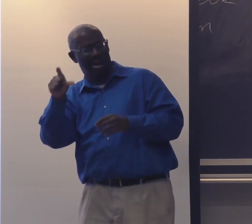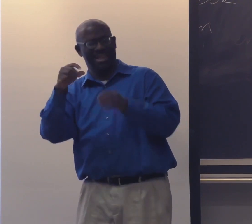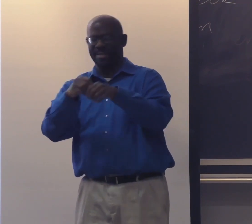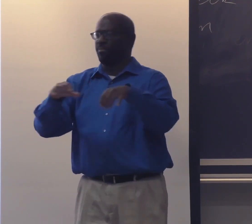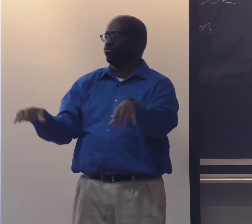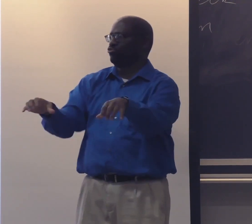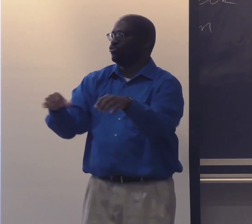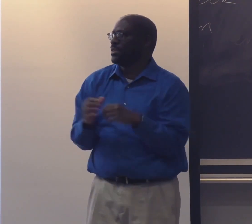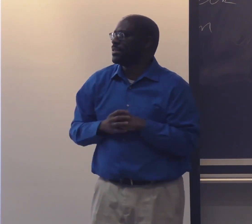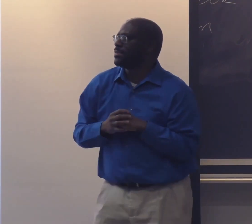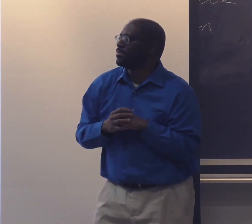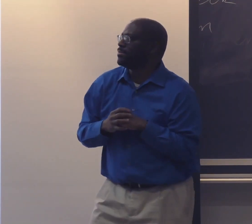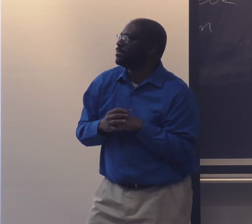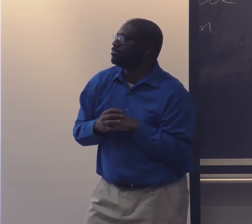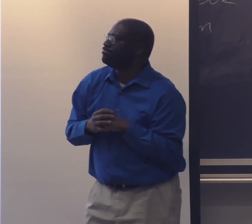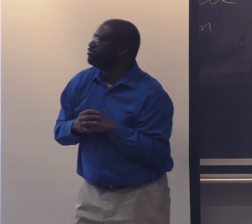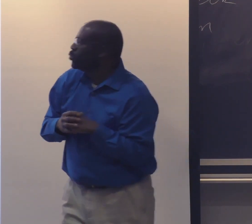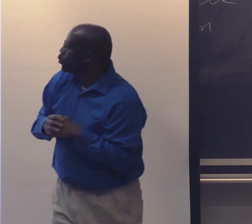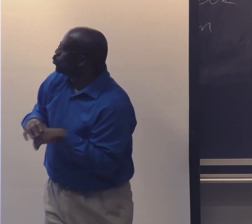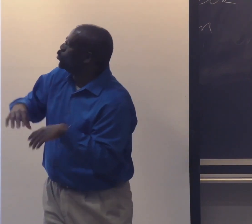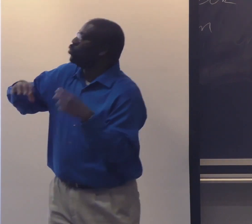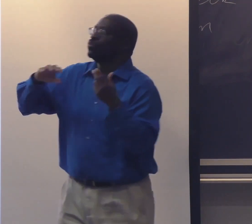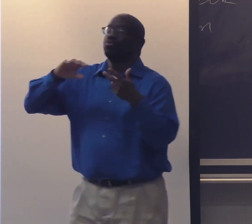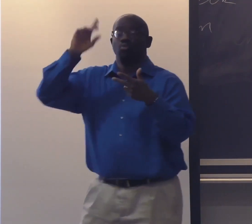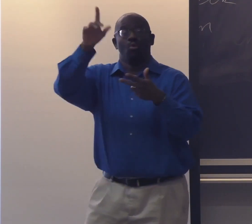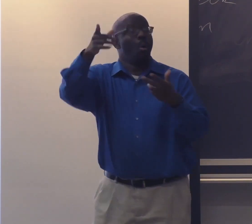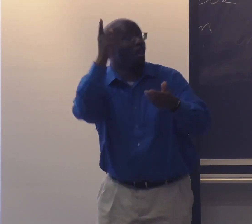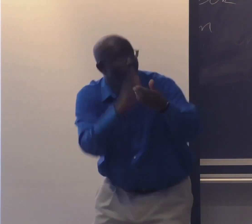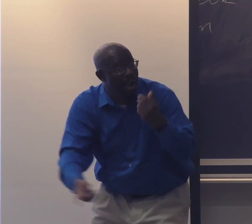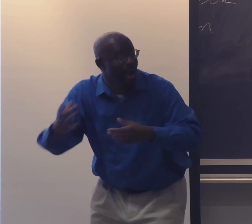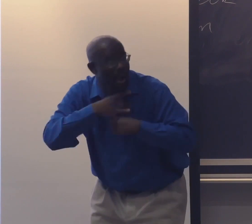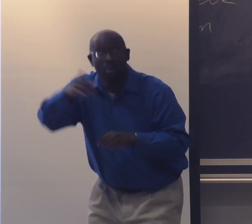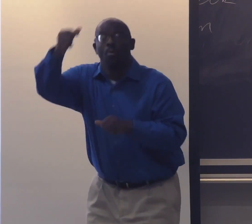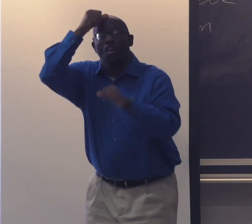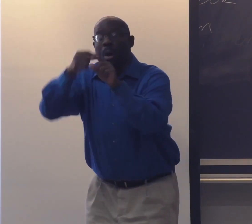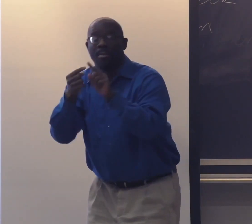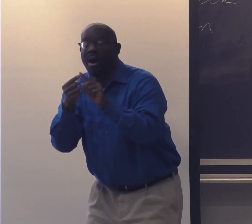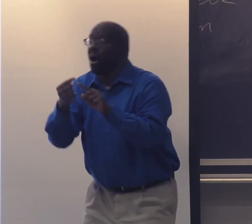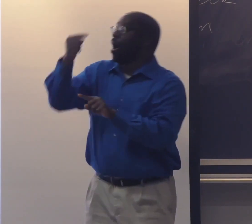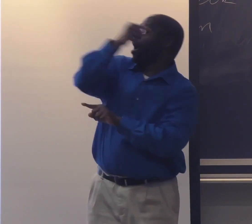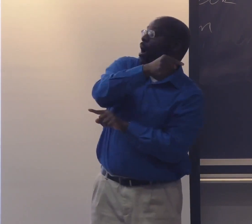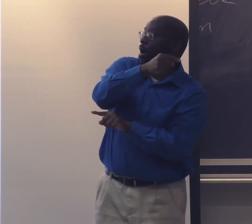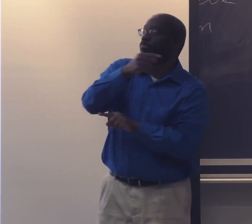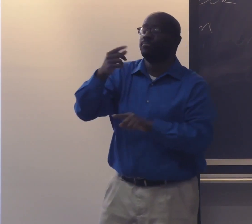This is an inside look of Black ASL in action. Now, what's even more interesting,